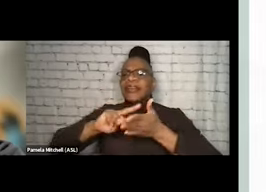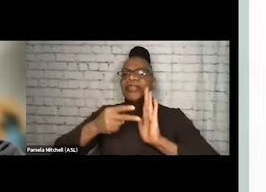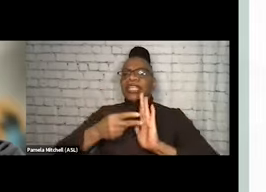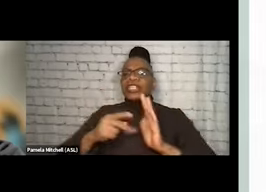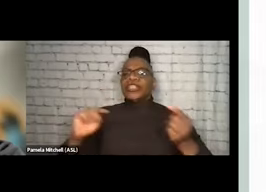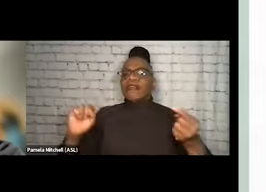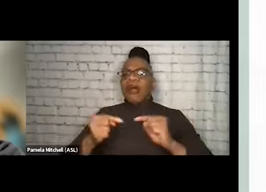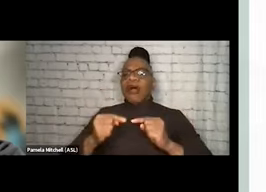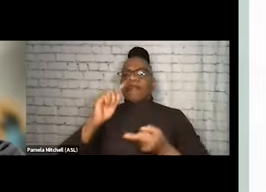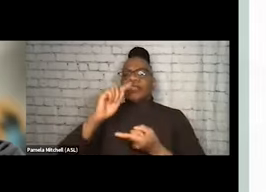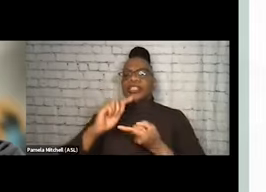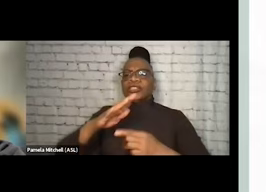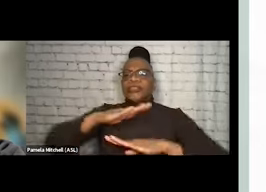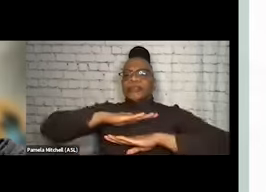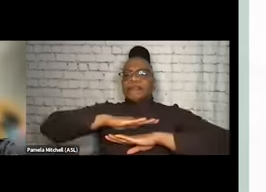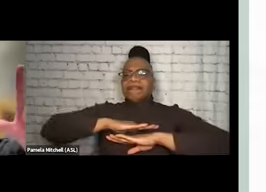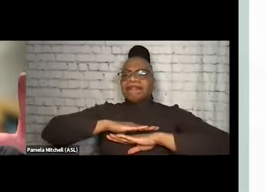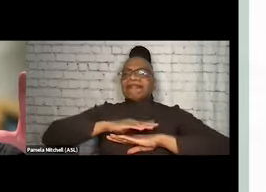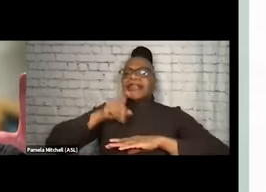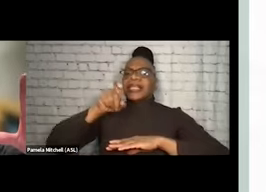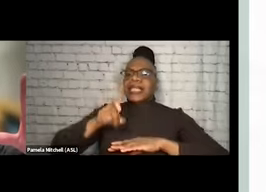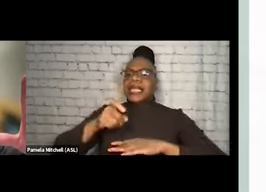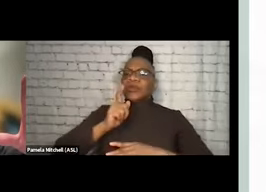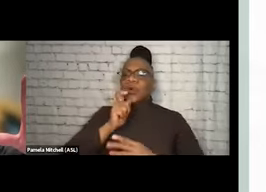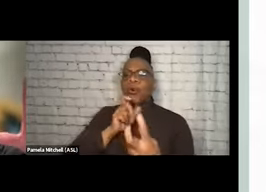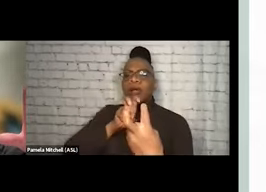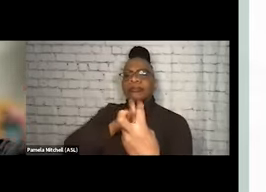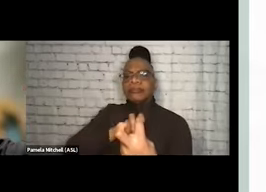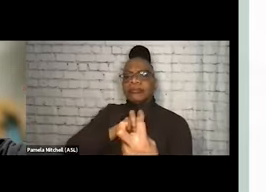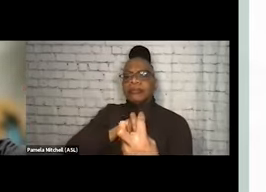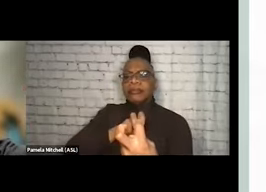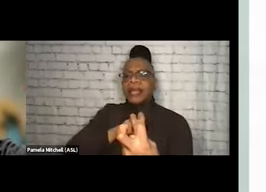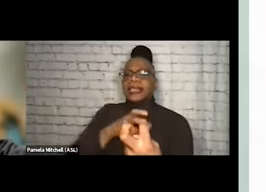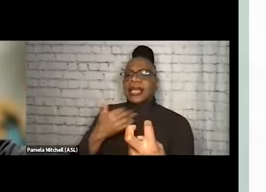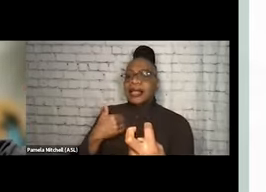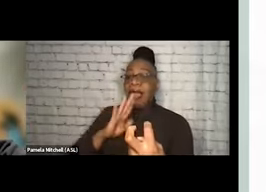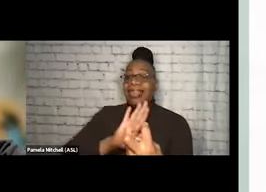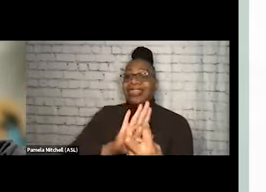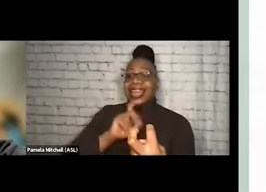to meet the needs of the individual in front of us, rather than their needs fitting a framework that we've tried to cater services to.